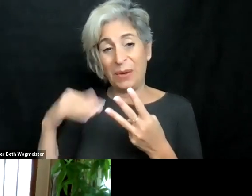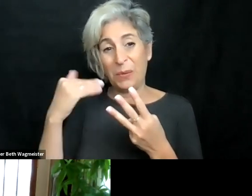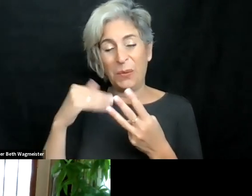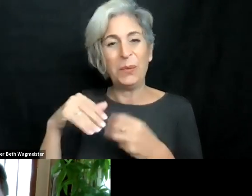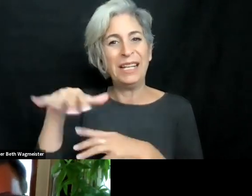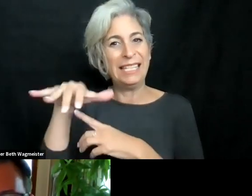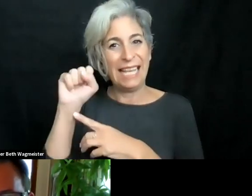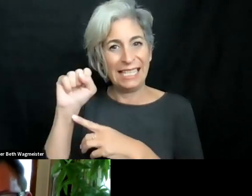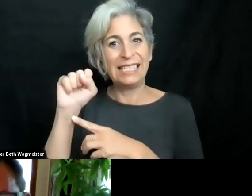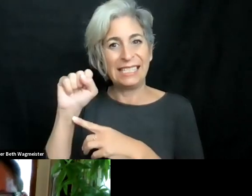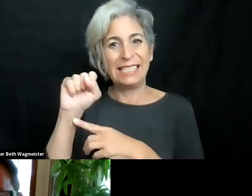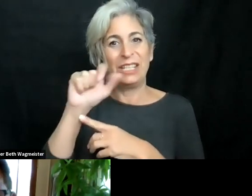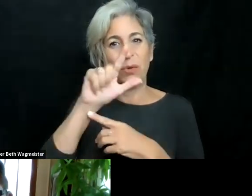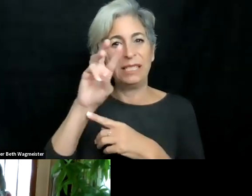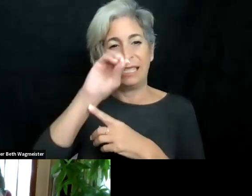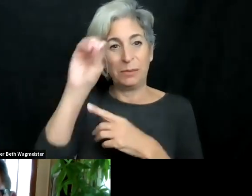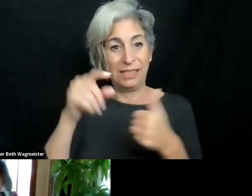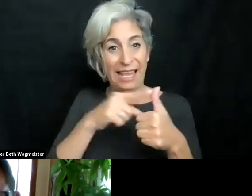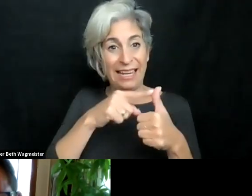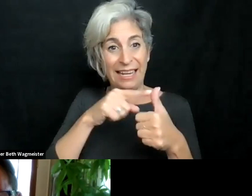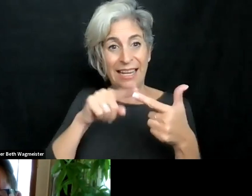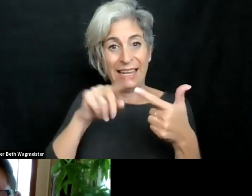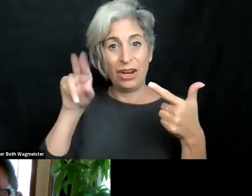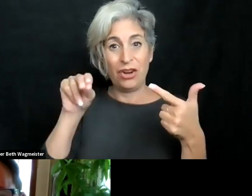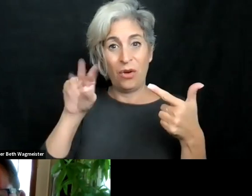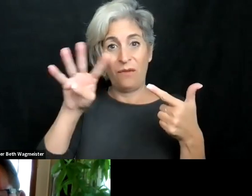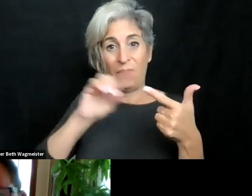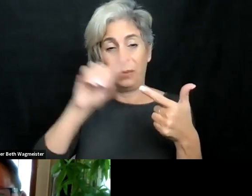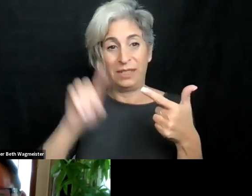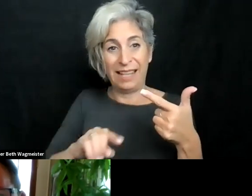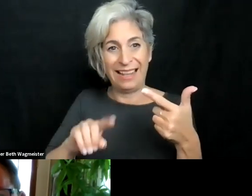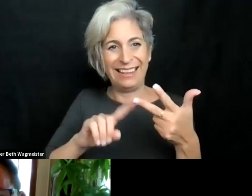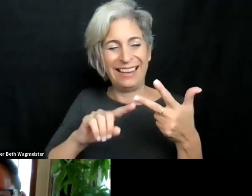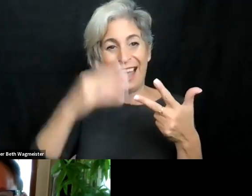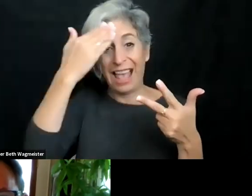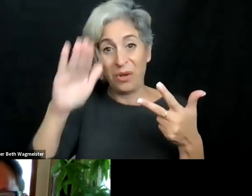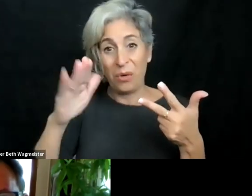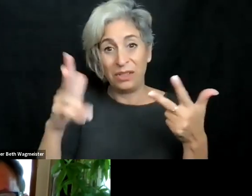26%, no, 40%, and I don't know, 34%. So